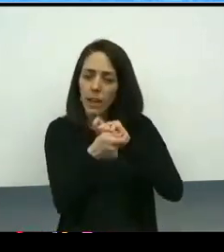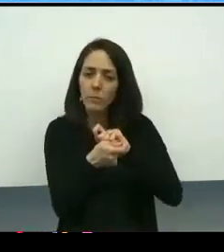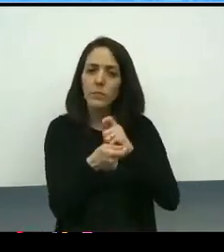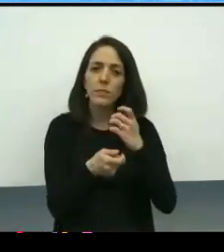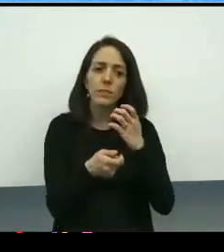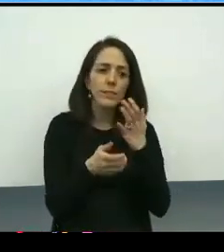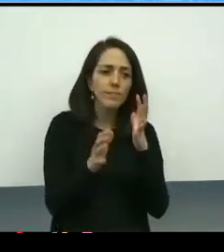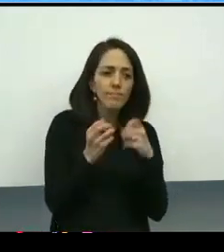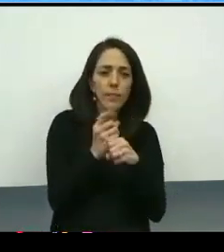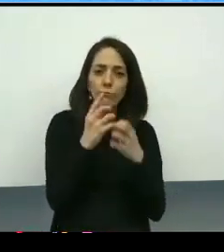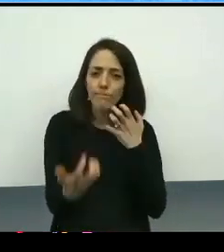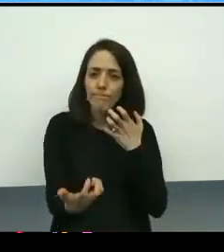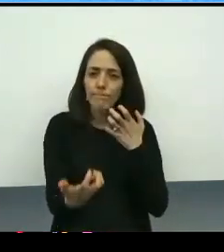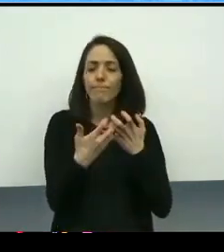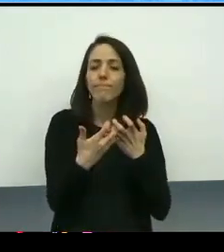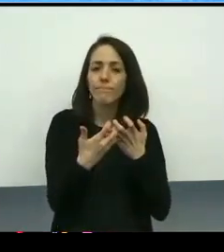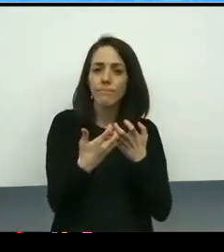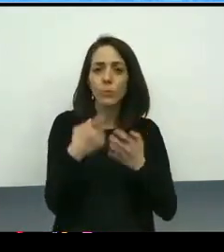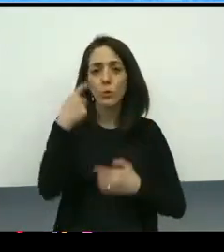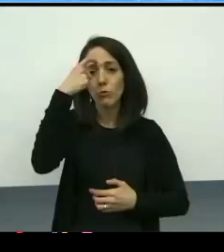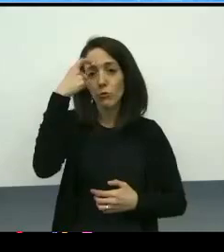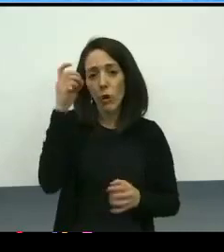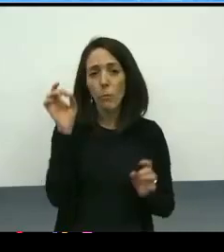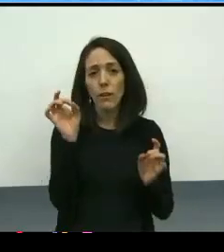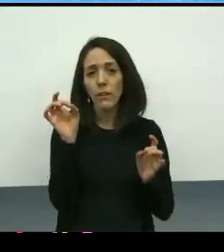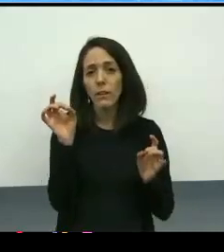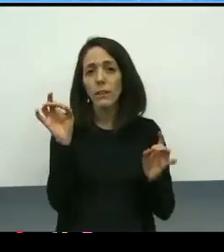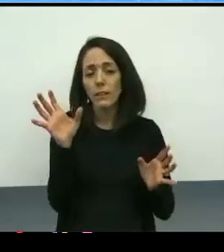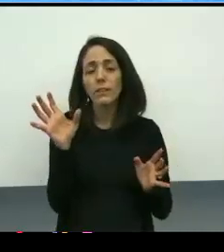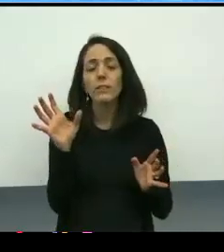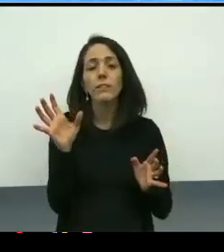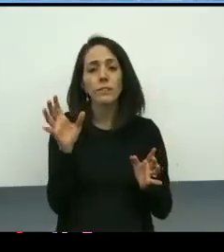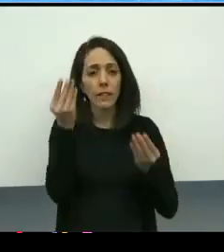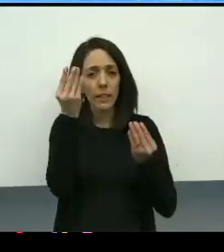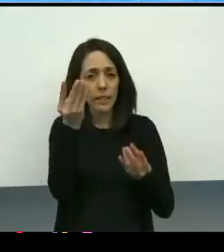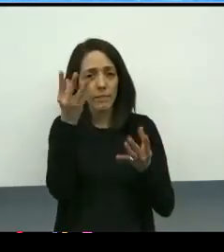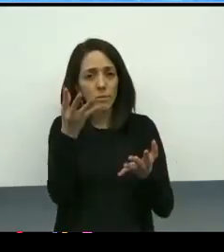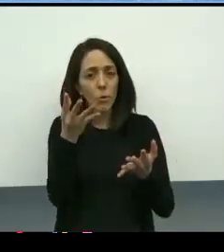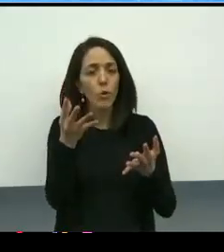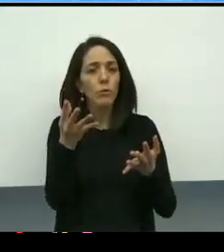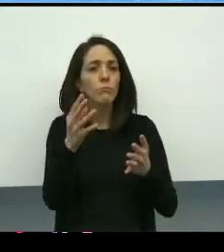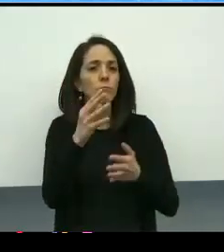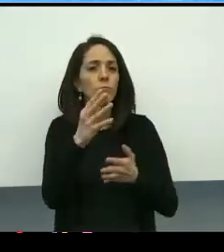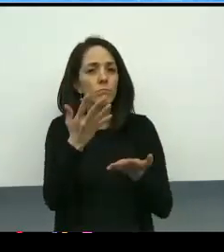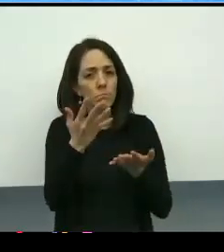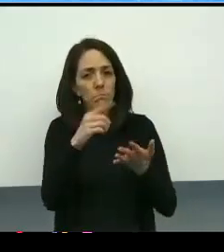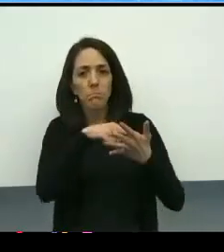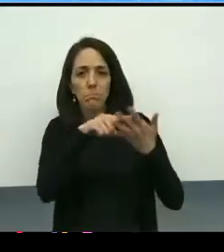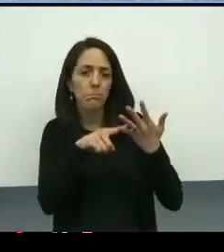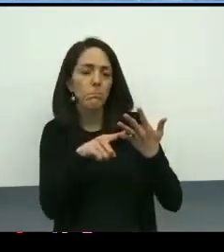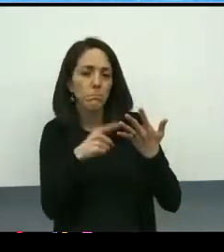to include trauma-informed principles through the use of the four questions that we previously described.